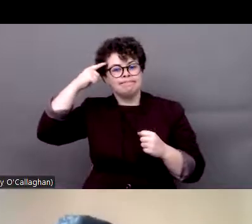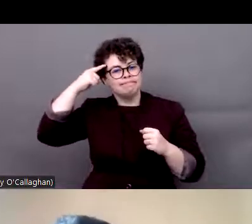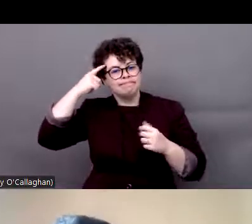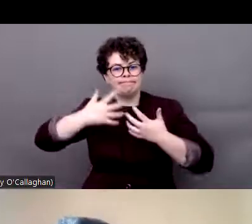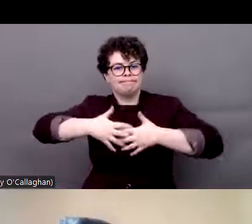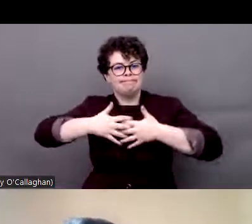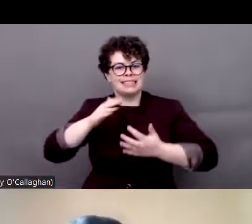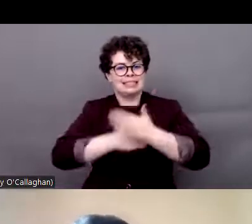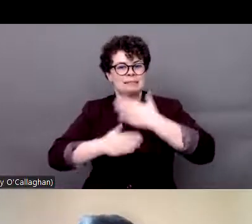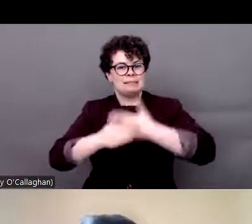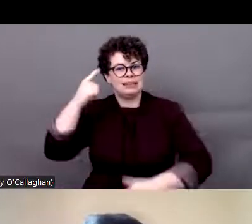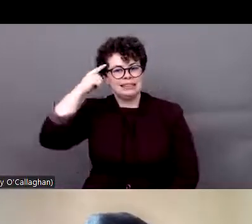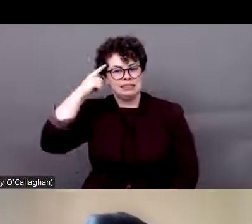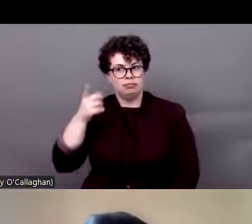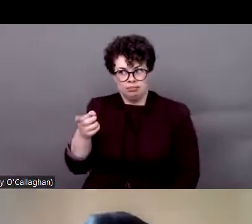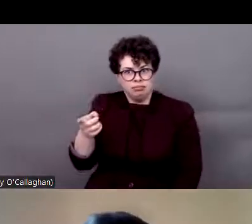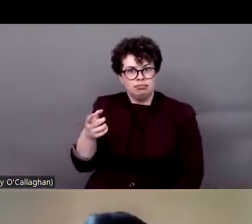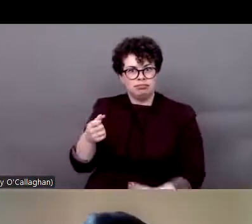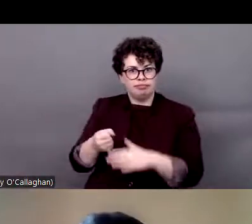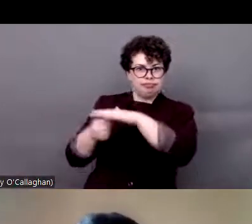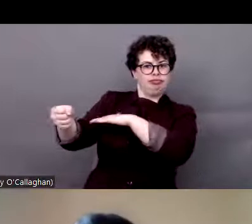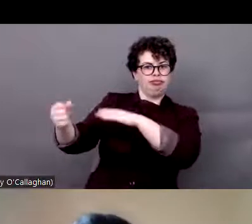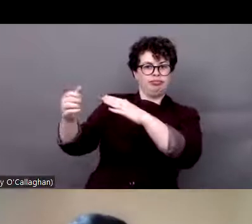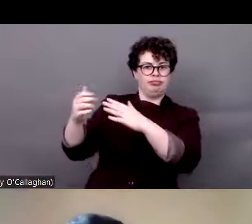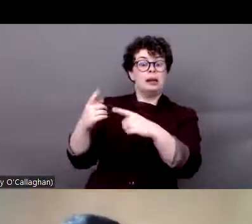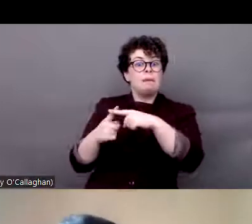And also many of them are women. So we have many questions